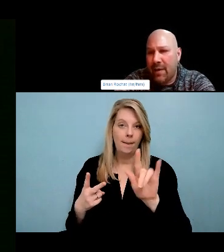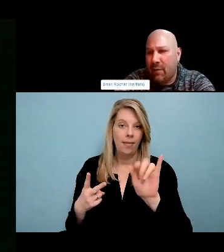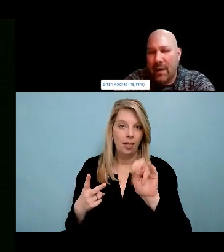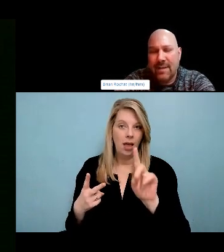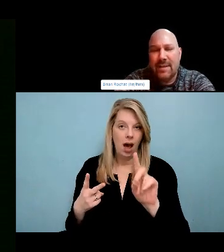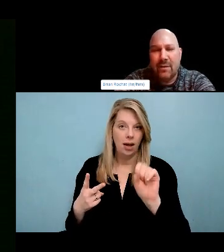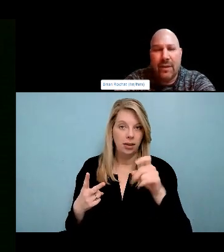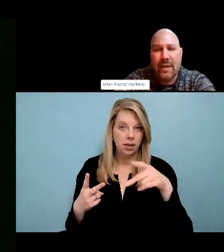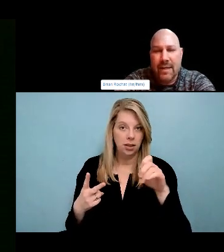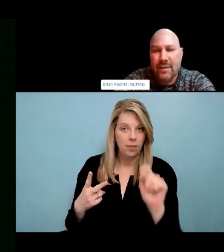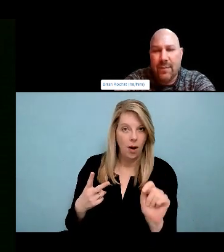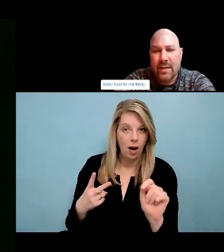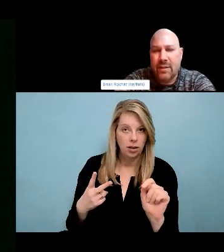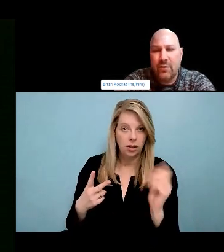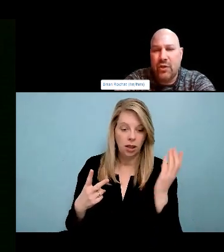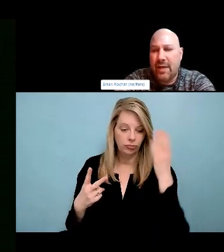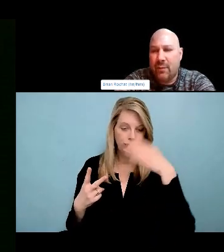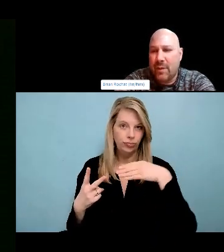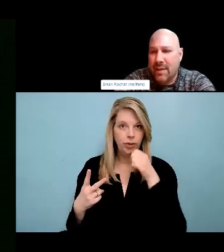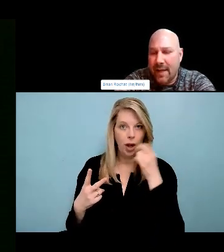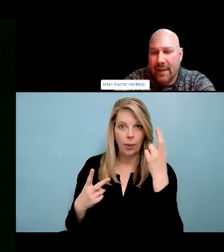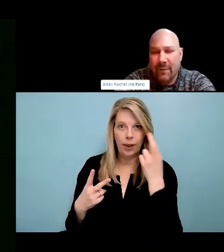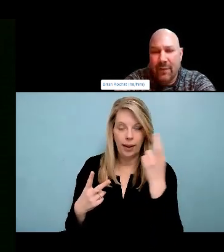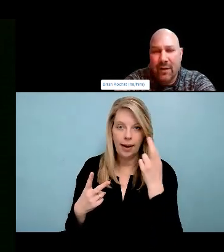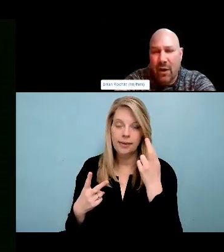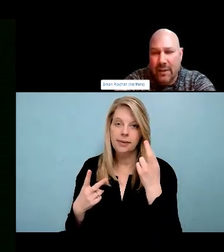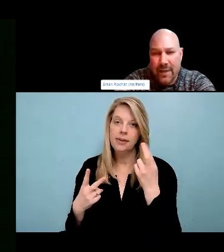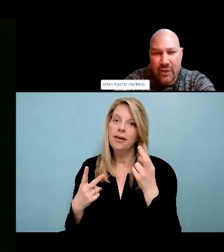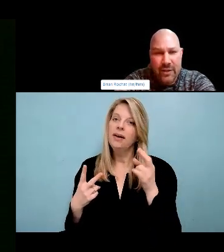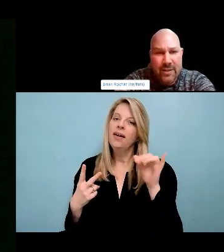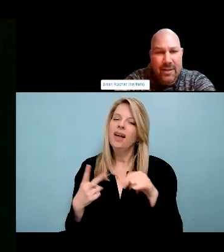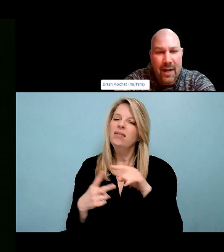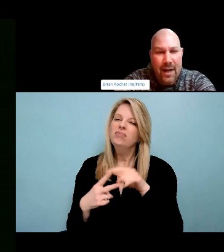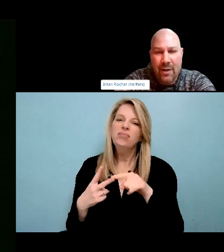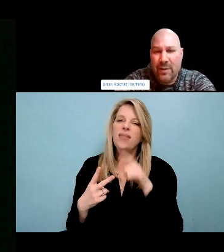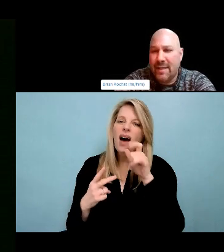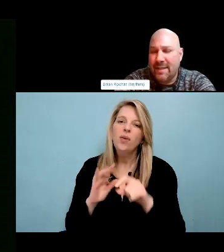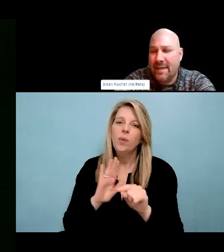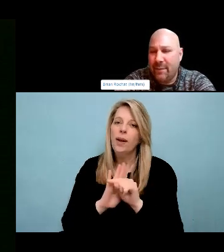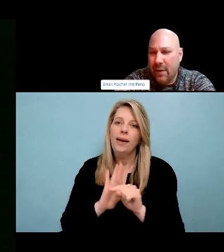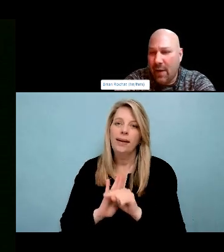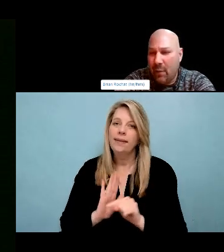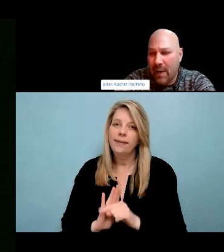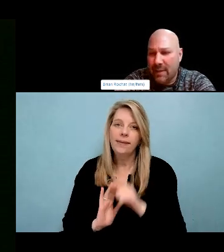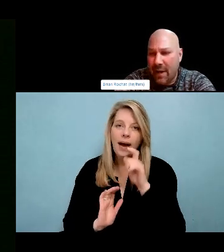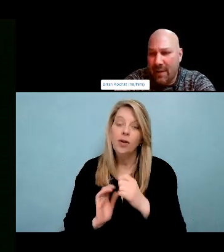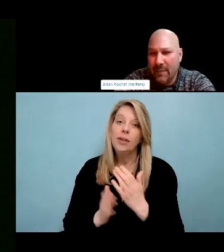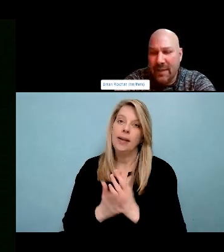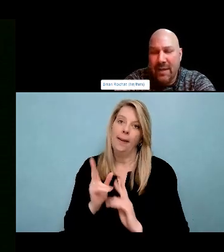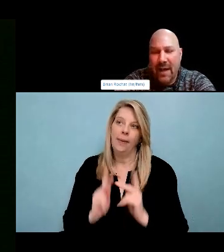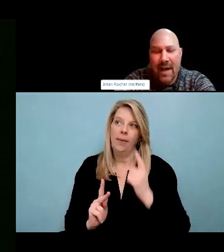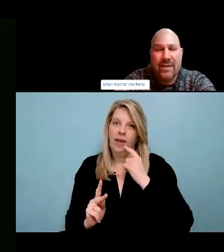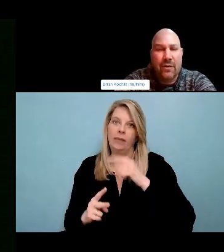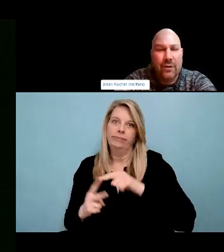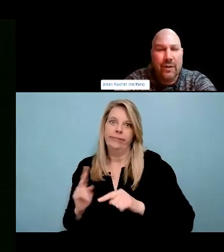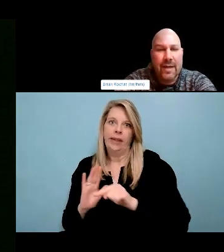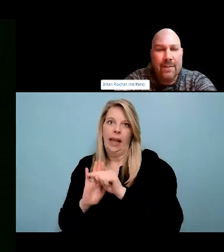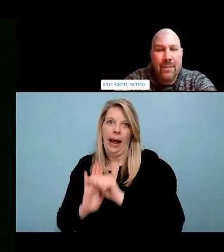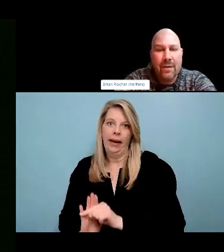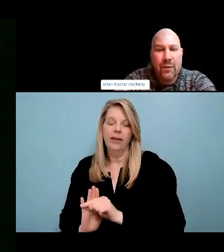the treaties plays a role in in the state. That our systems are in that of course leads